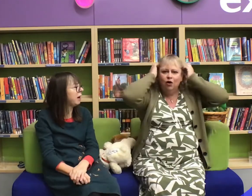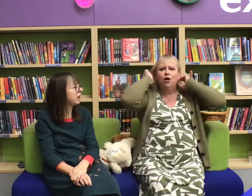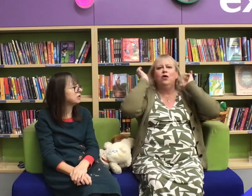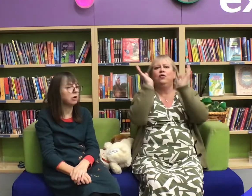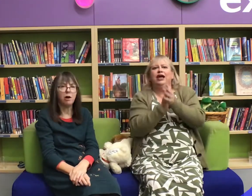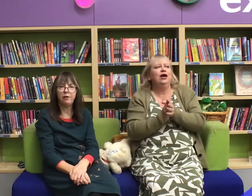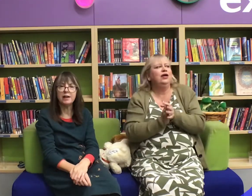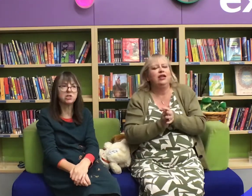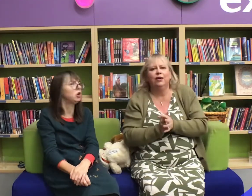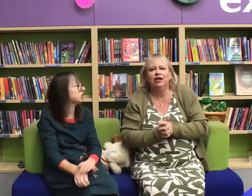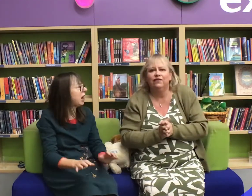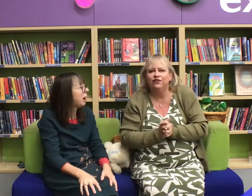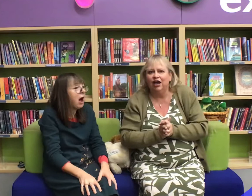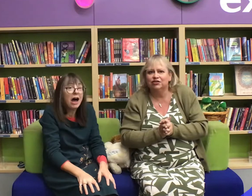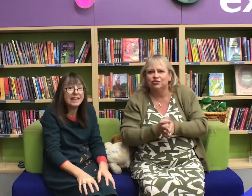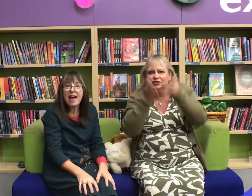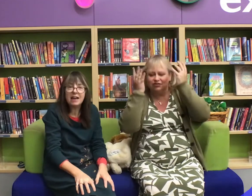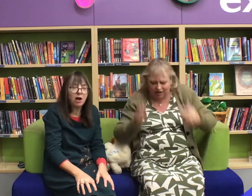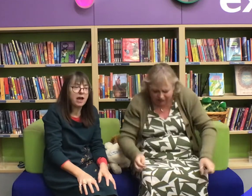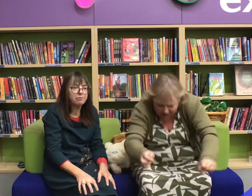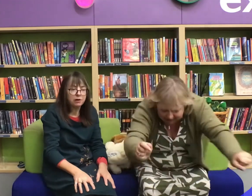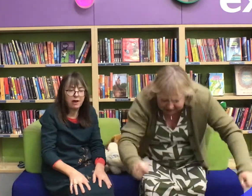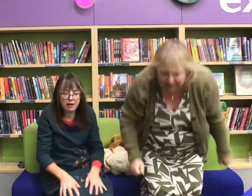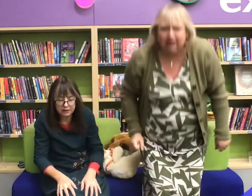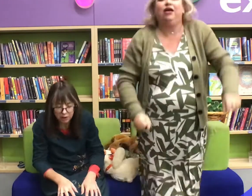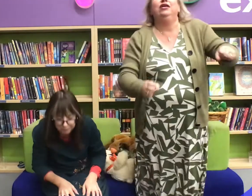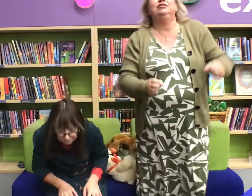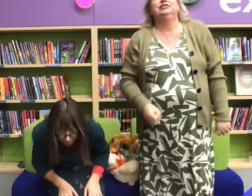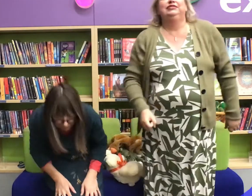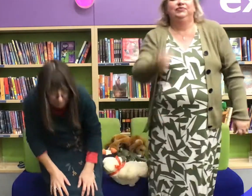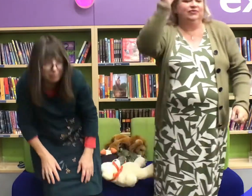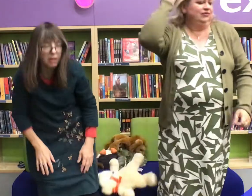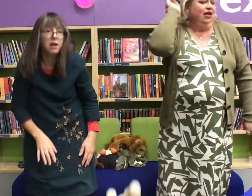Oh now I'm going to go in that flying saucer here we go!